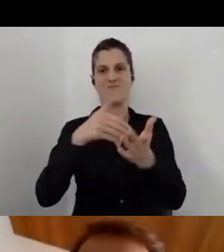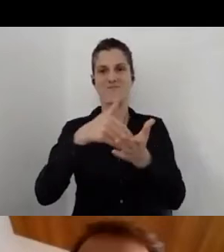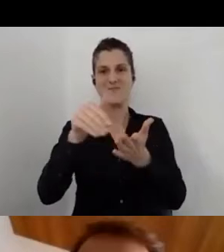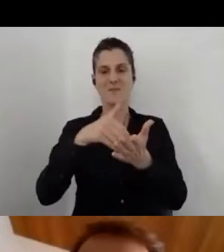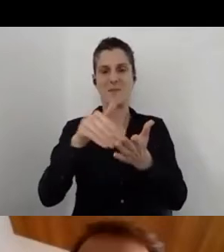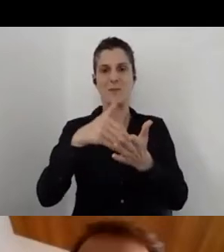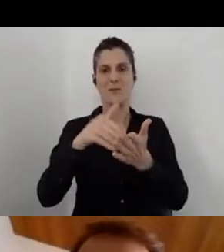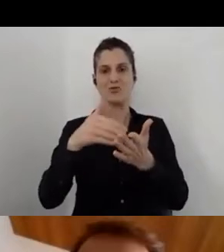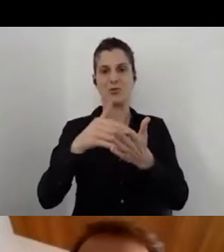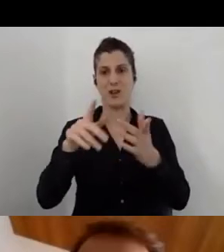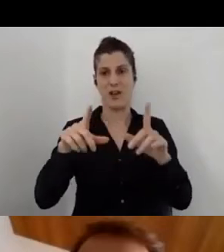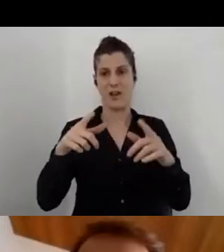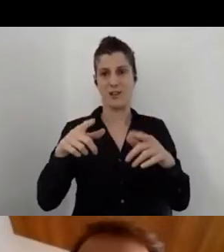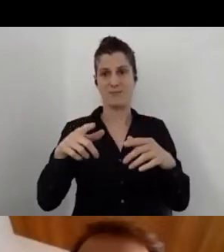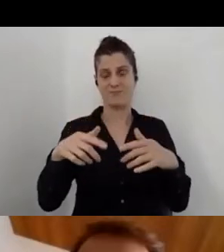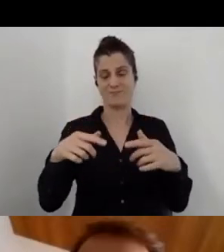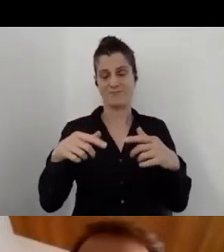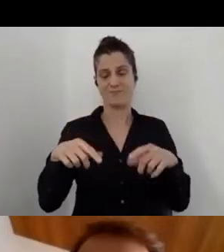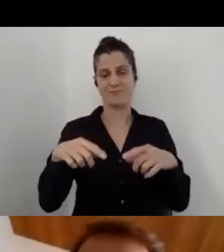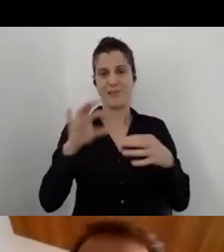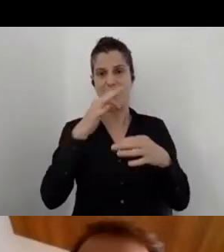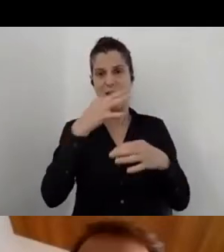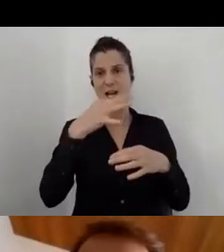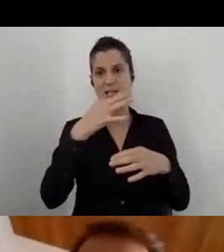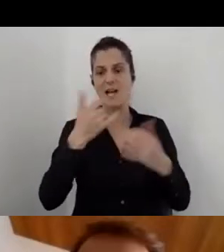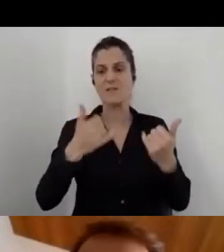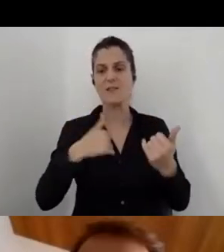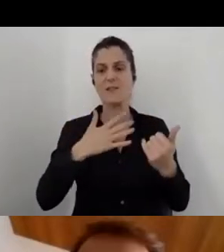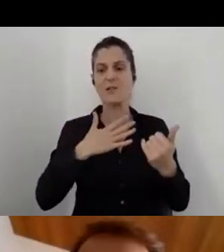For now, I would really want to do a product overview to see how you